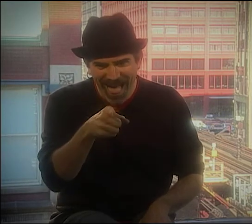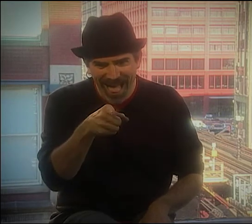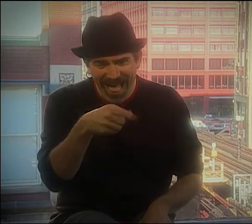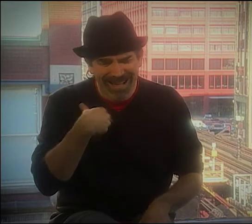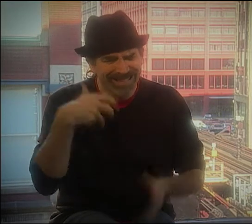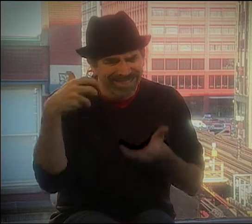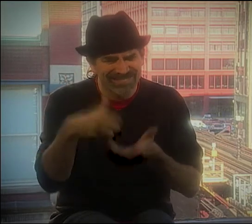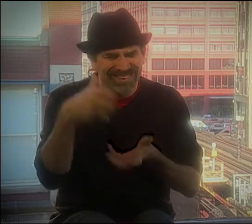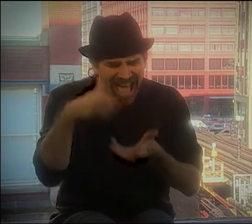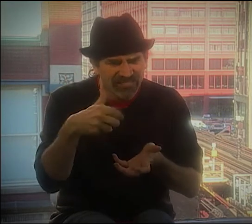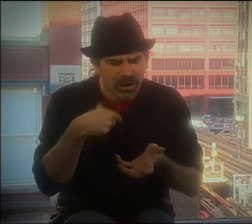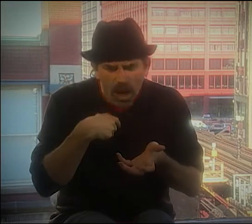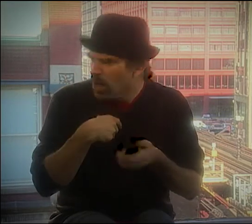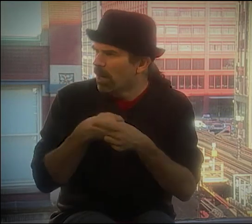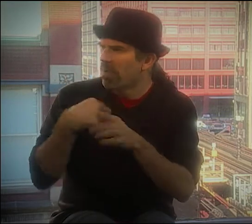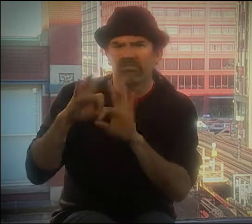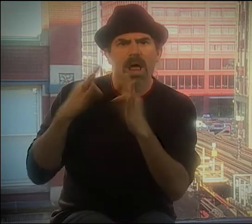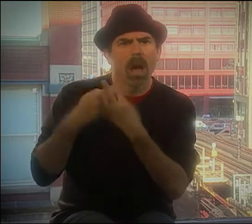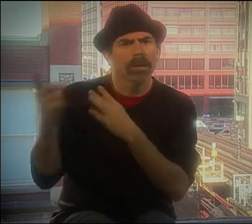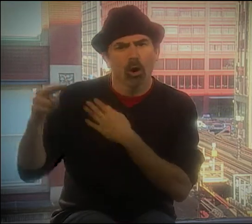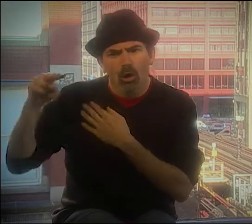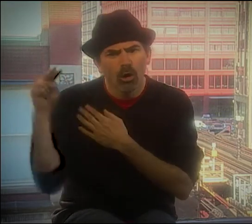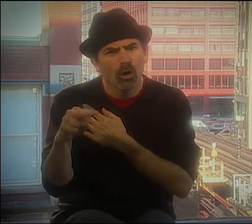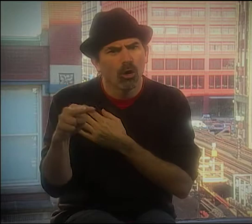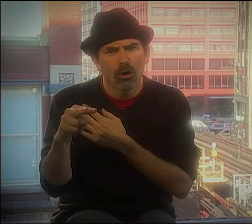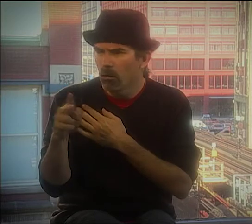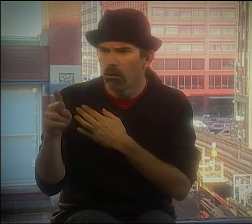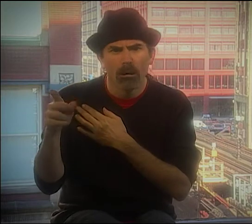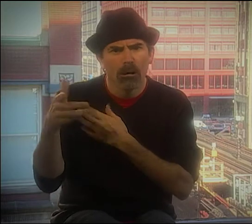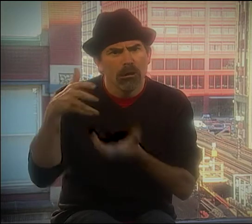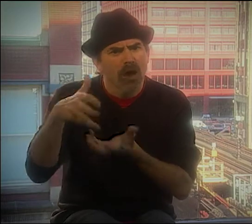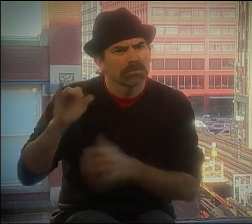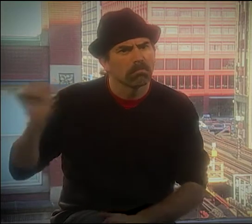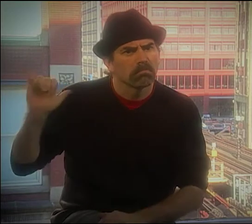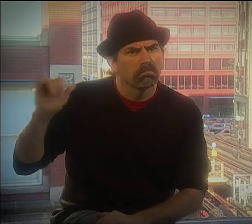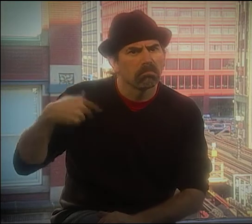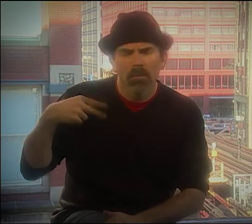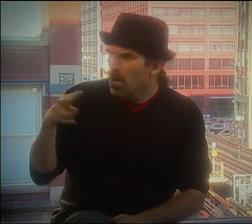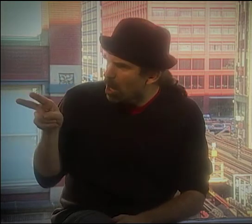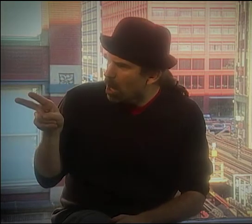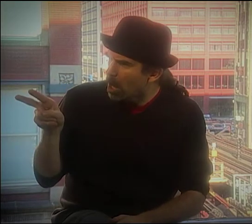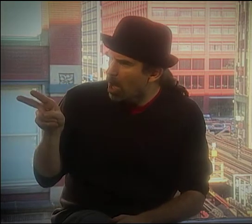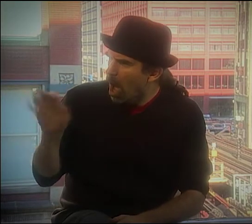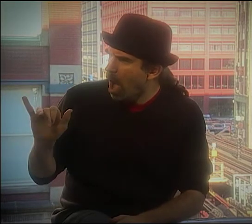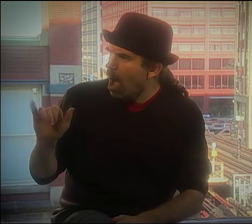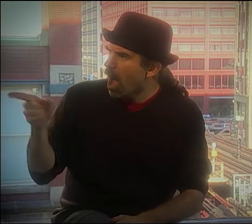HOBO, TRAMP GUY, AND I WOULD LAUGH AND LAUGH. MY FAMILY WOULD LAUGH, TOO.